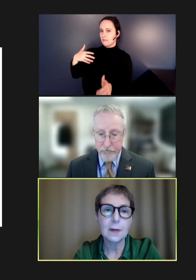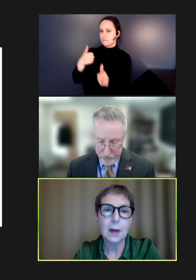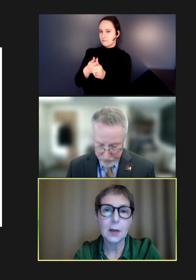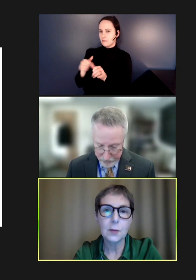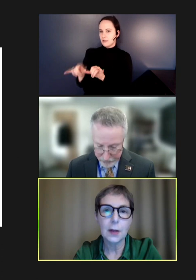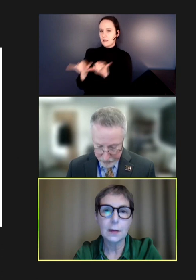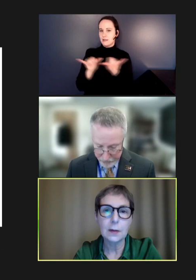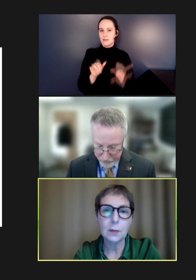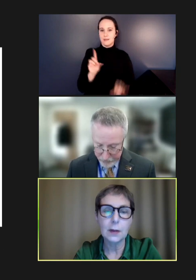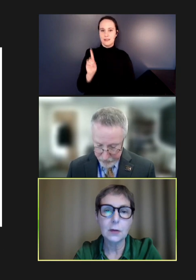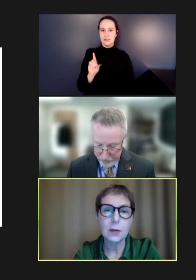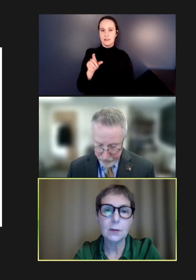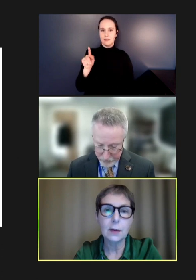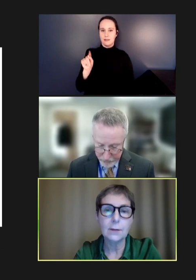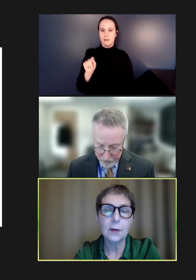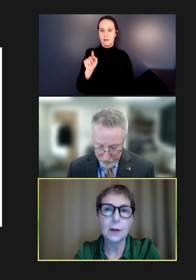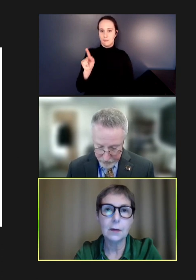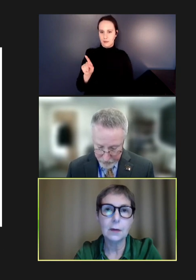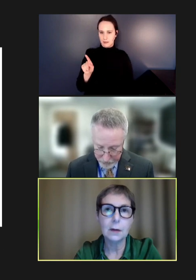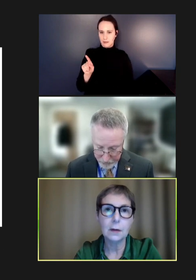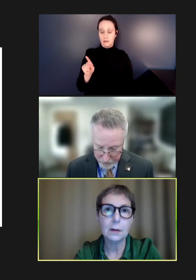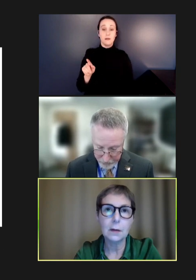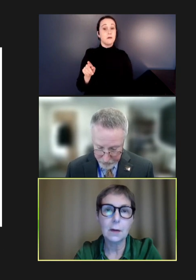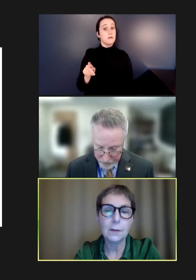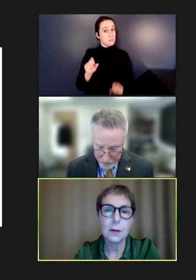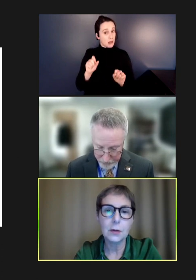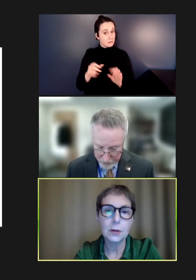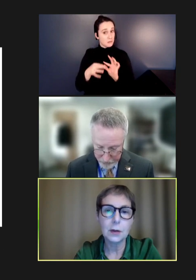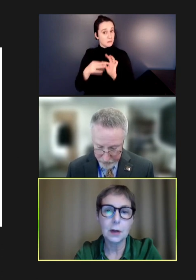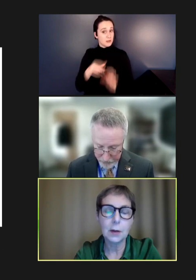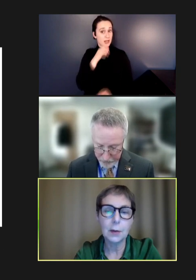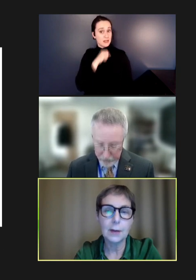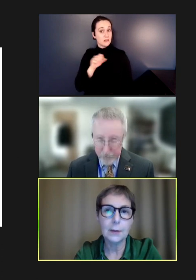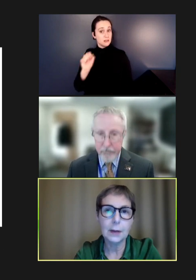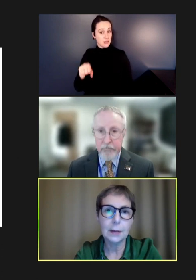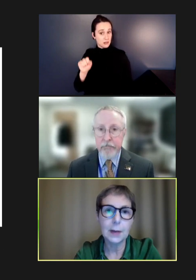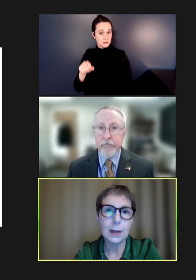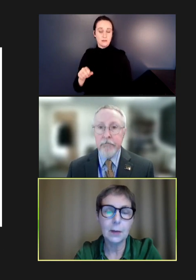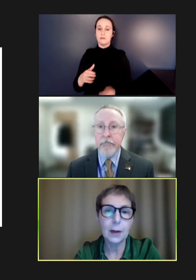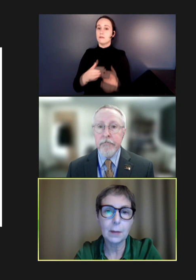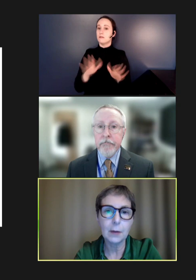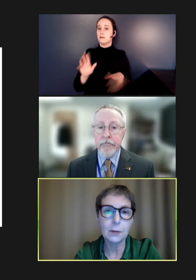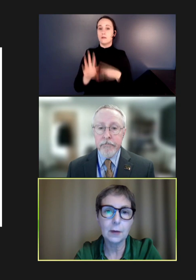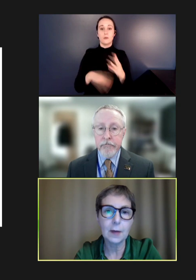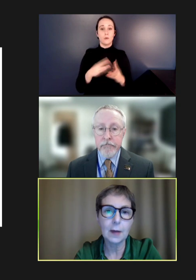age-related. We generally find that coverage at a global level and in many low-income countries gets